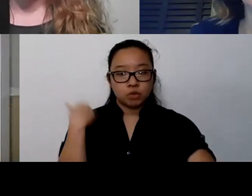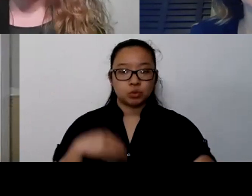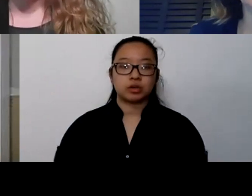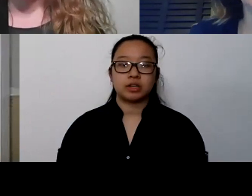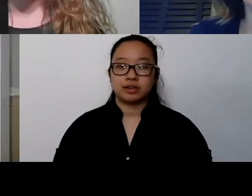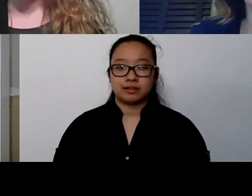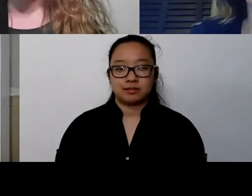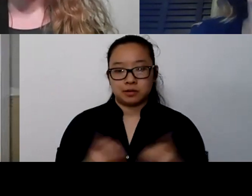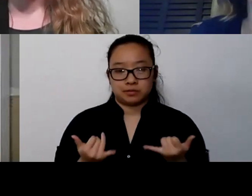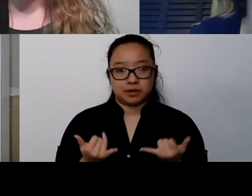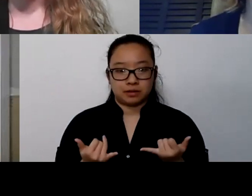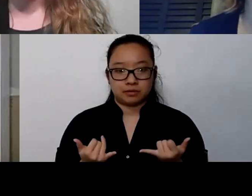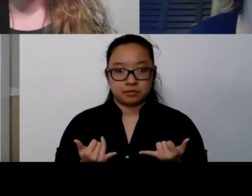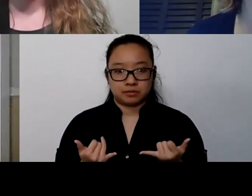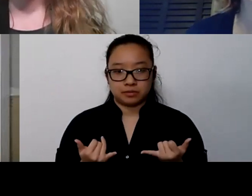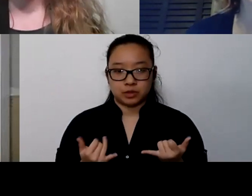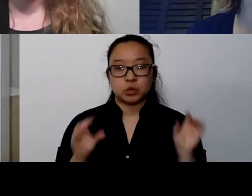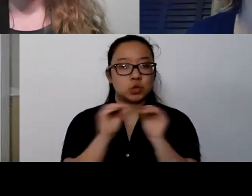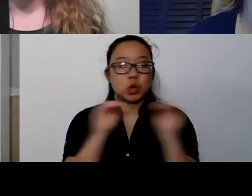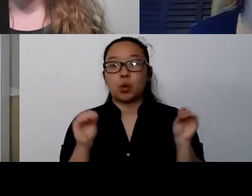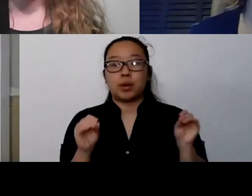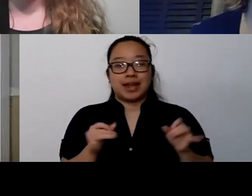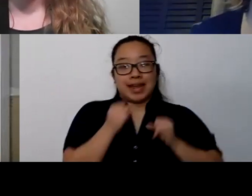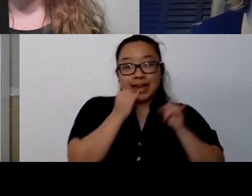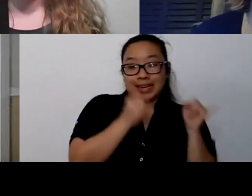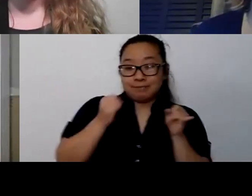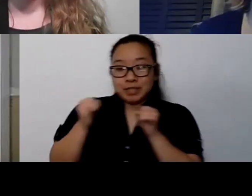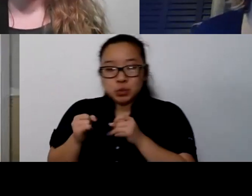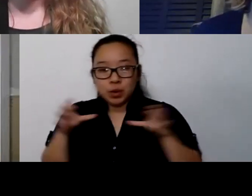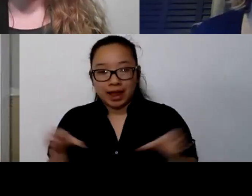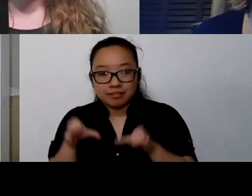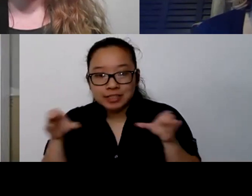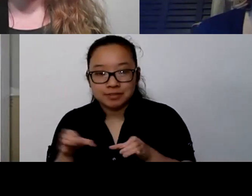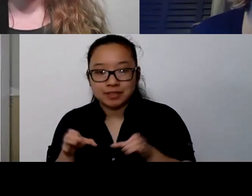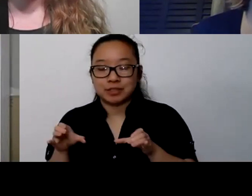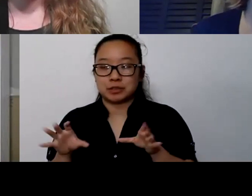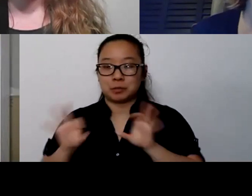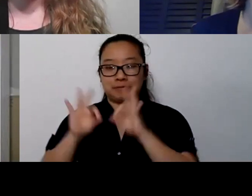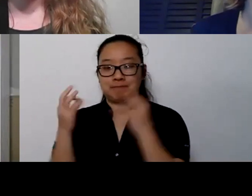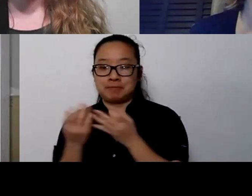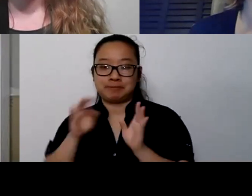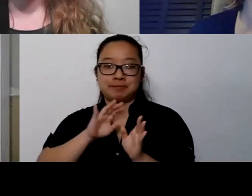that's not really available right now either. So when we look at all of these things that we're talking about, we have to get real creative very fast